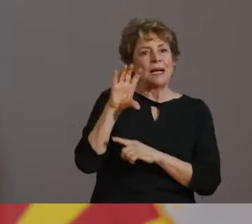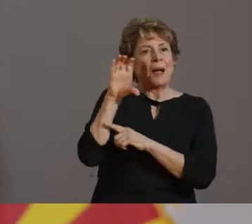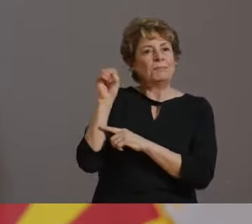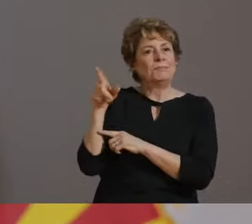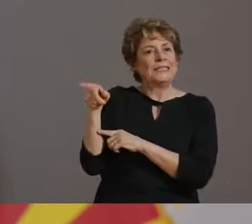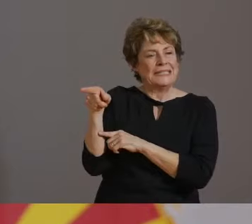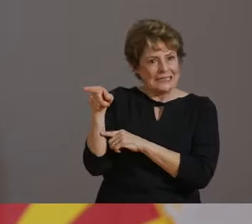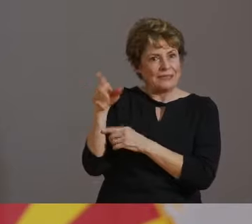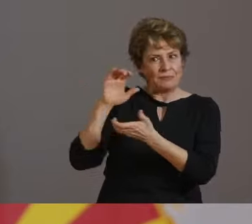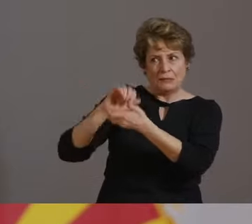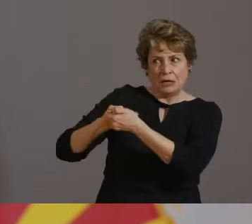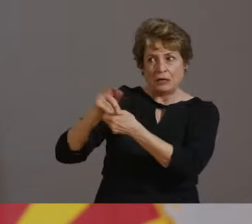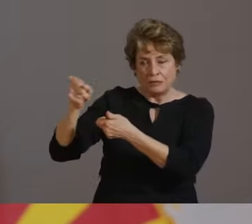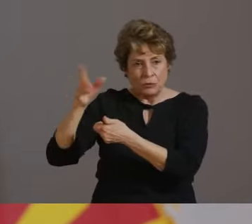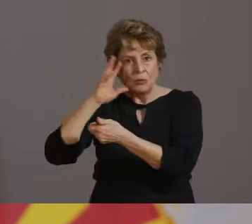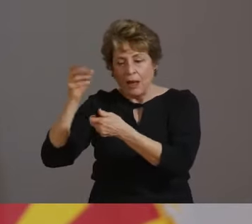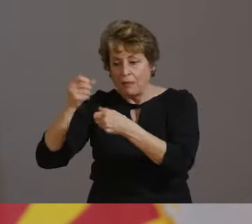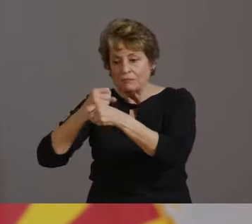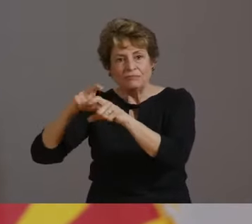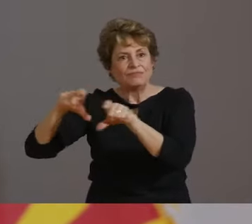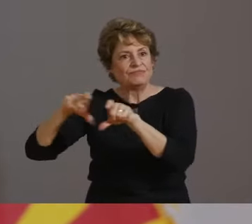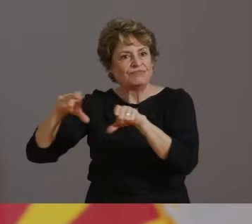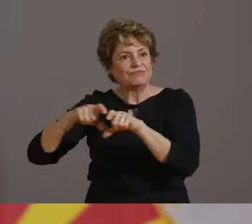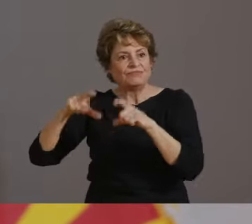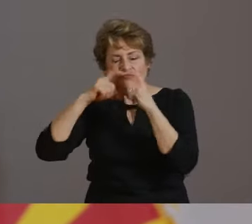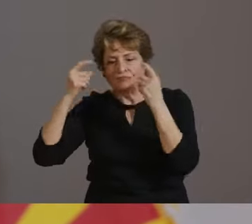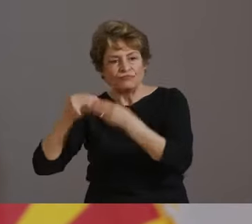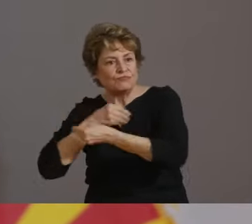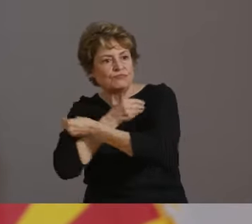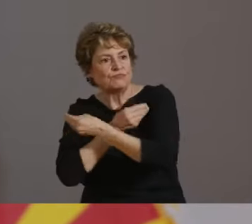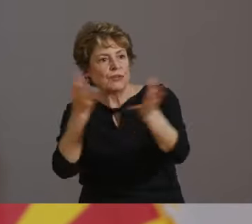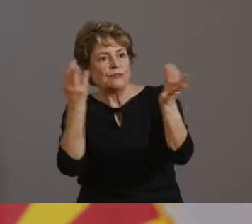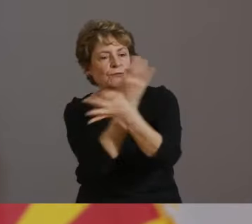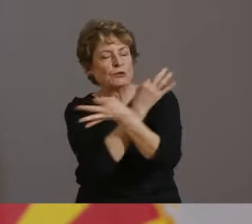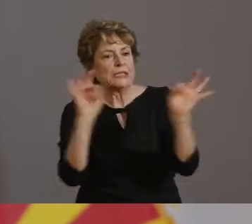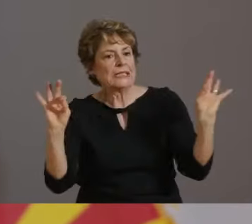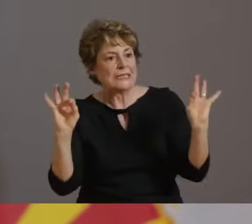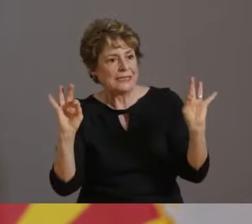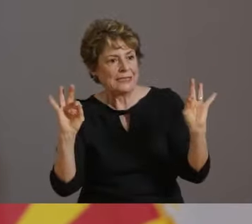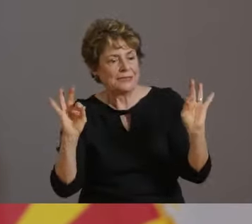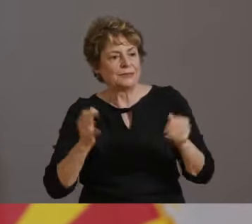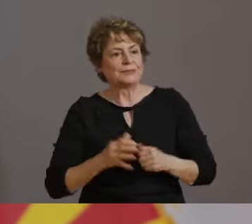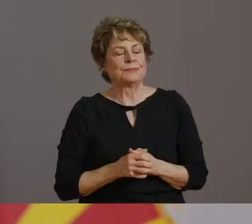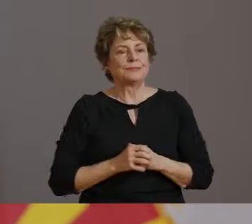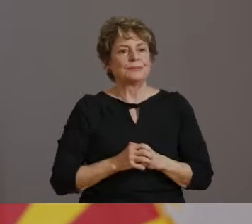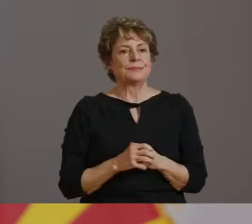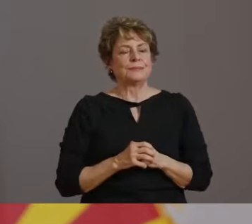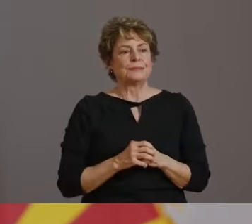IN SCHOOLS CAN GO TO AZHEALTH.GOV/ORDERMASKS TO GET FREE MASKS SHIPPED TO THEIR HOME.